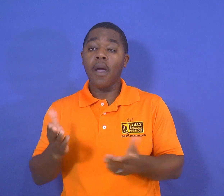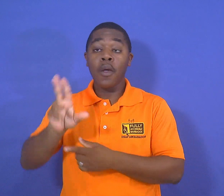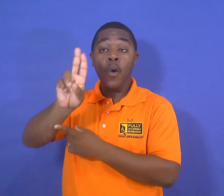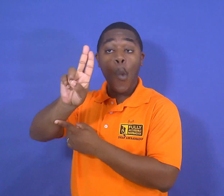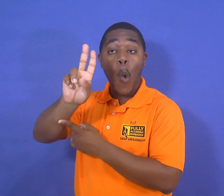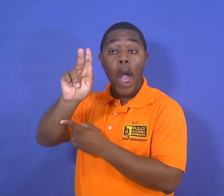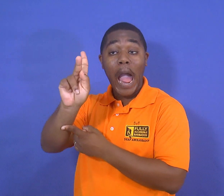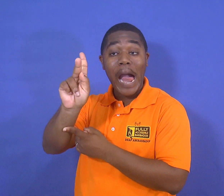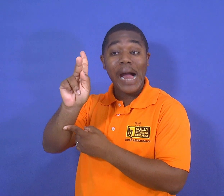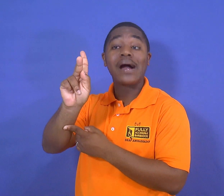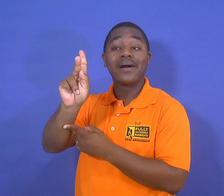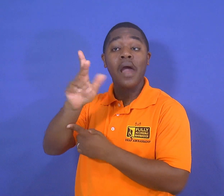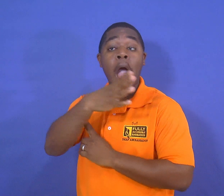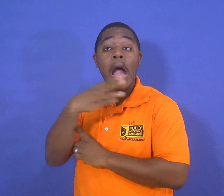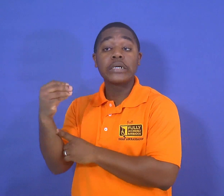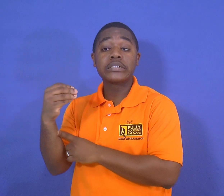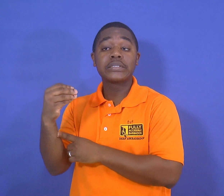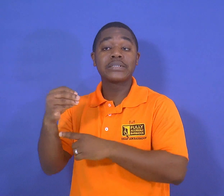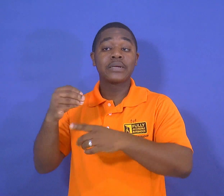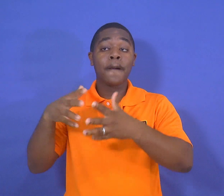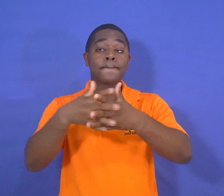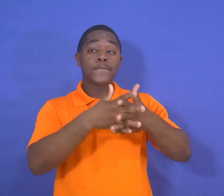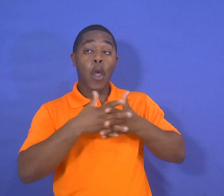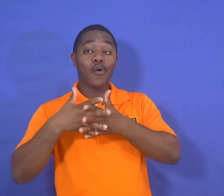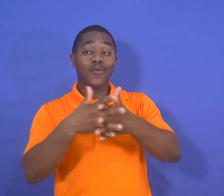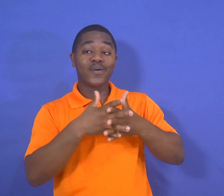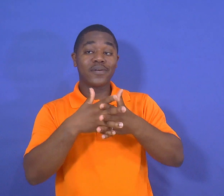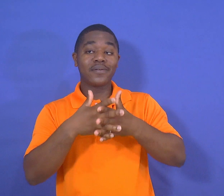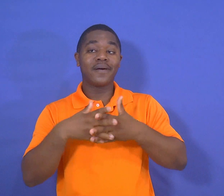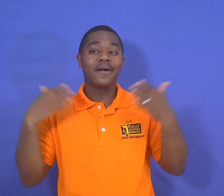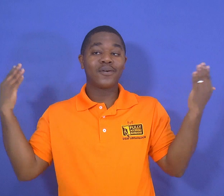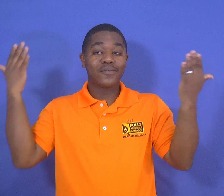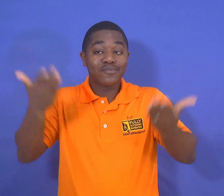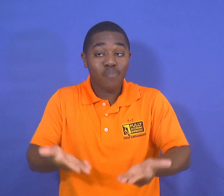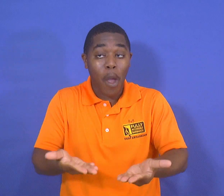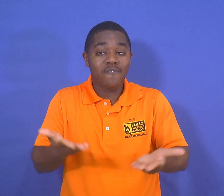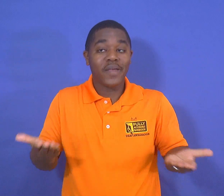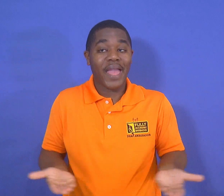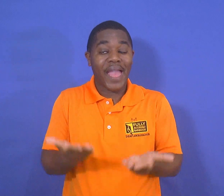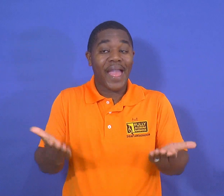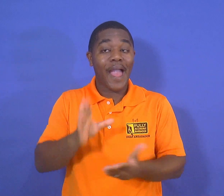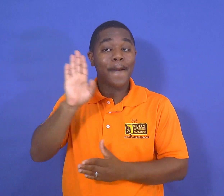we will have the team from the UK and the US arriving in Barbados